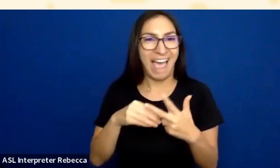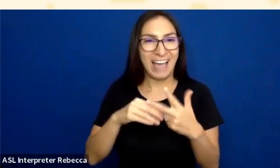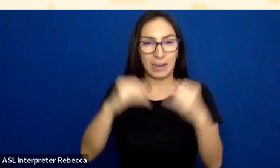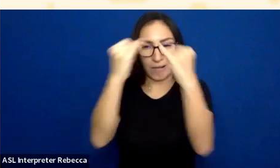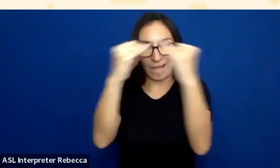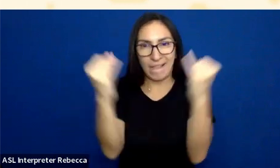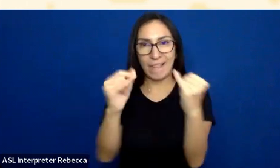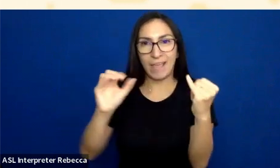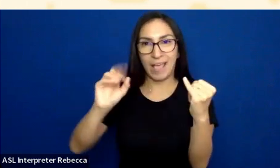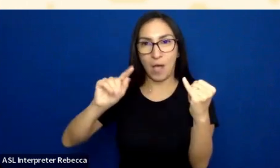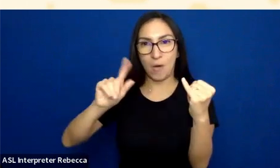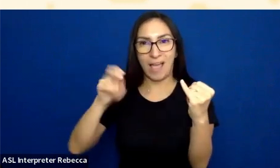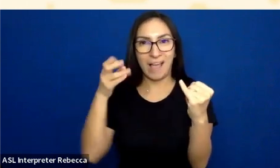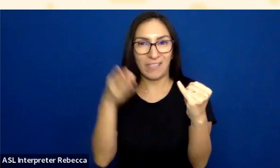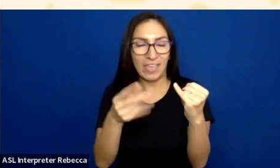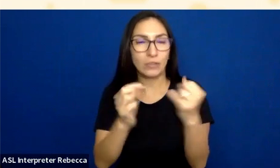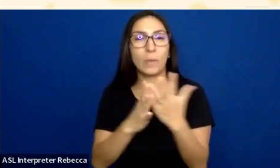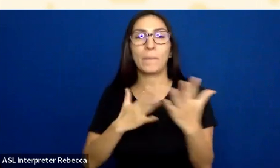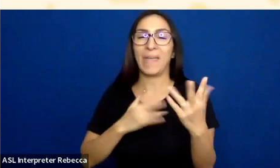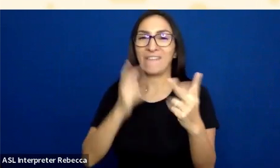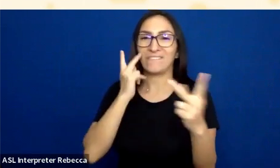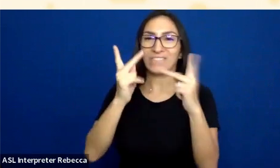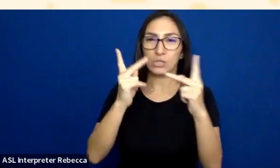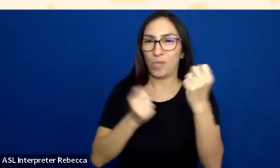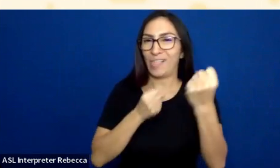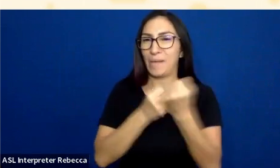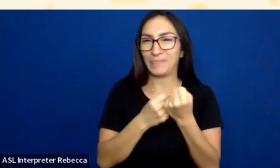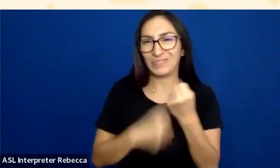a bit more accessible with a few little techniques here and there.